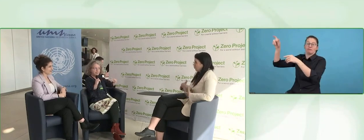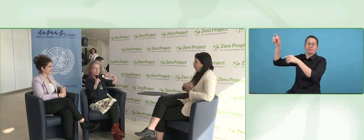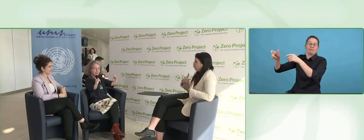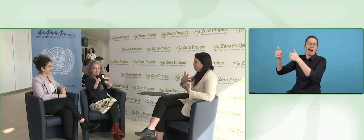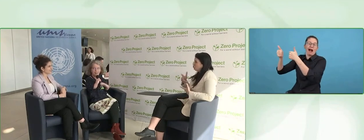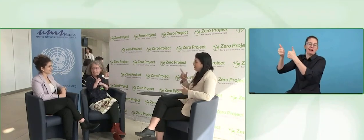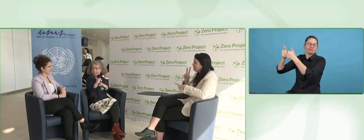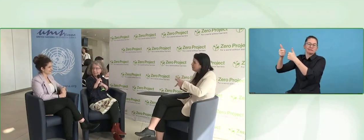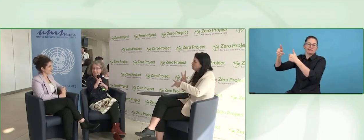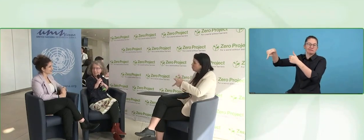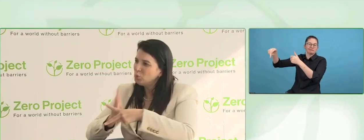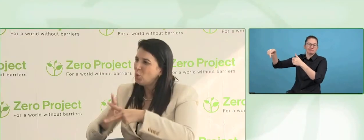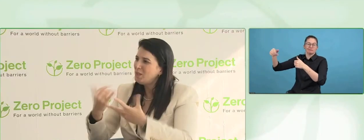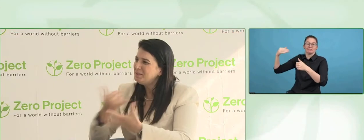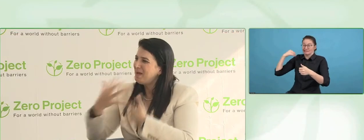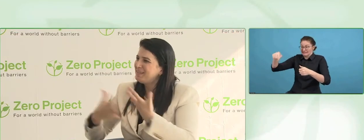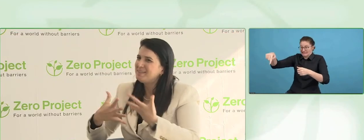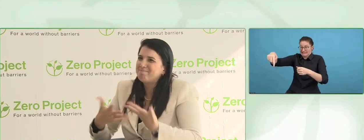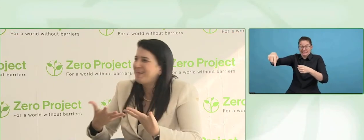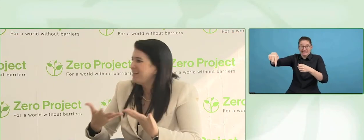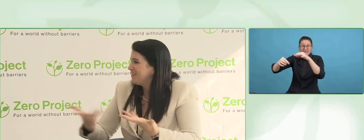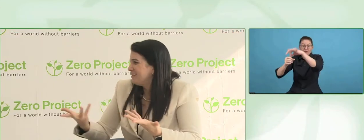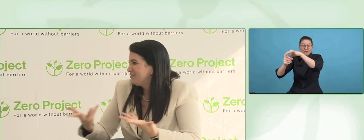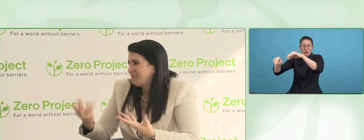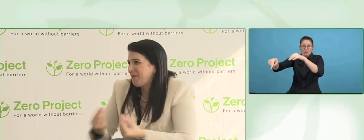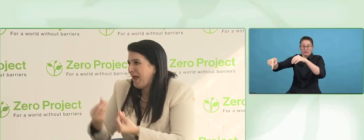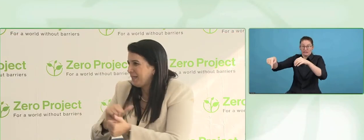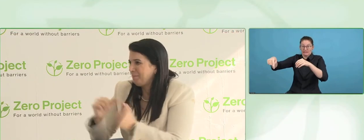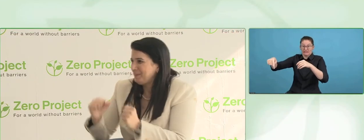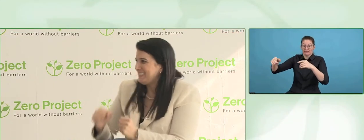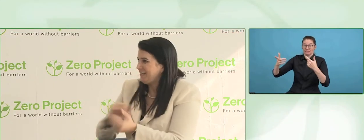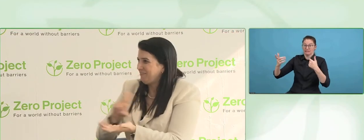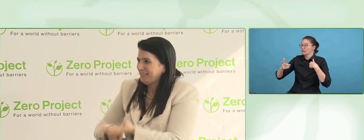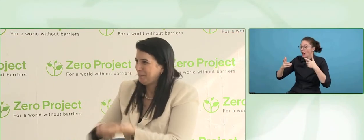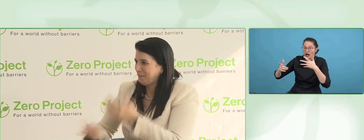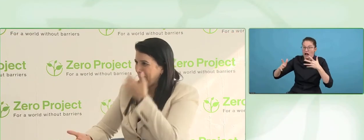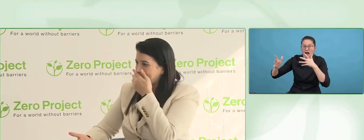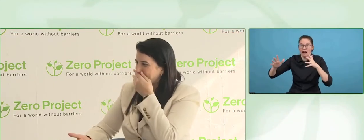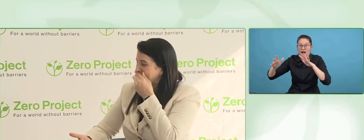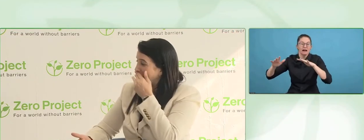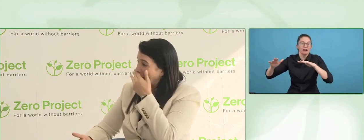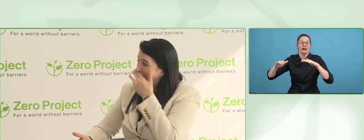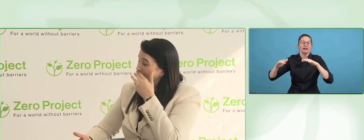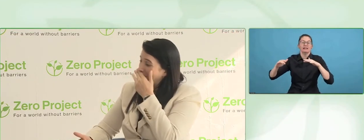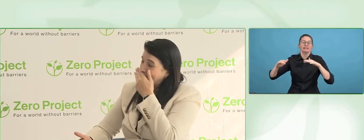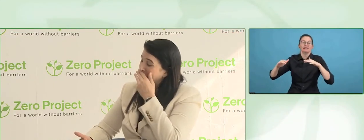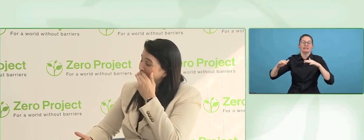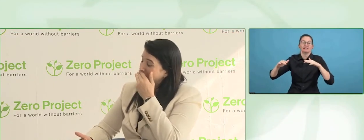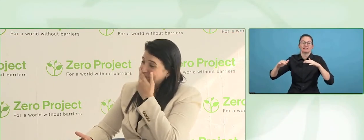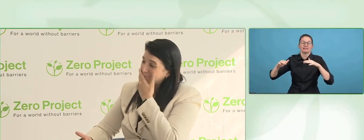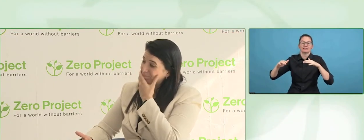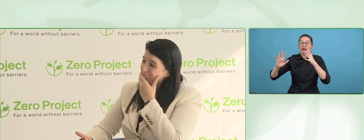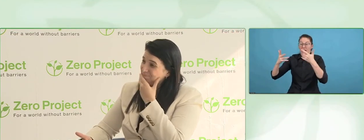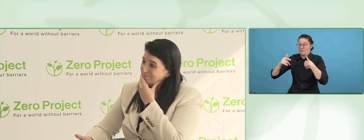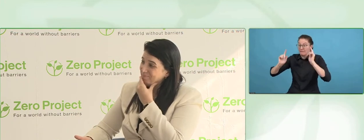I can understand, you need all this time to ask them for access,